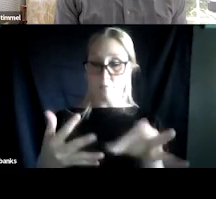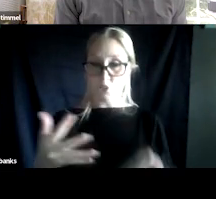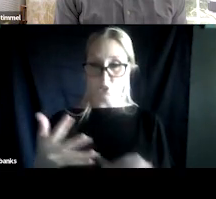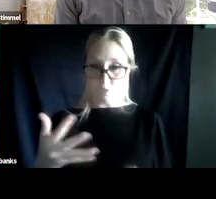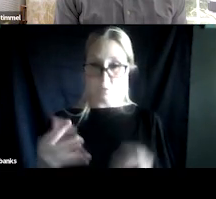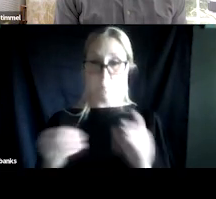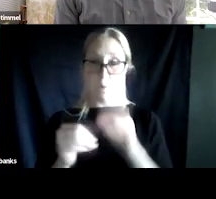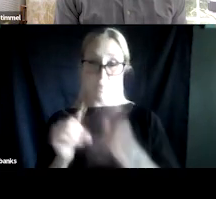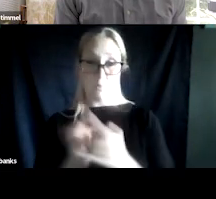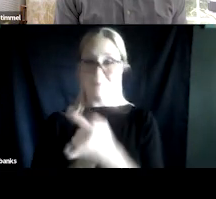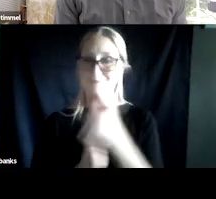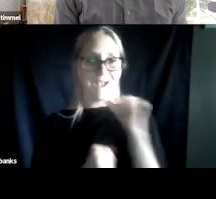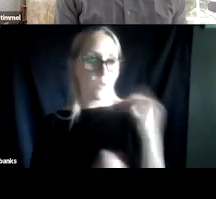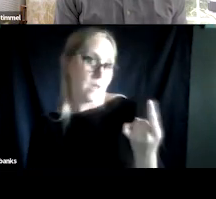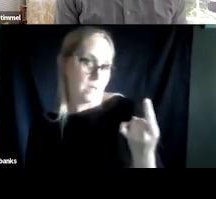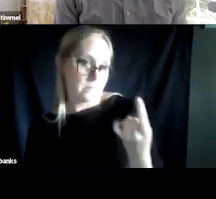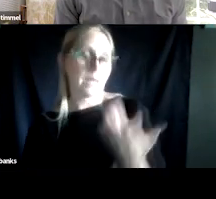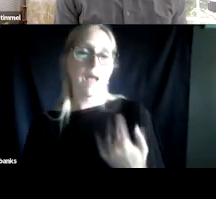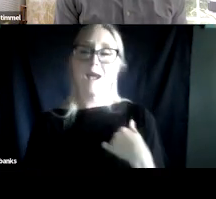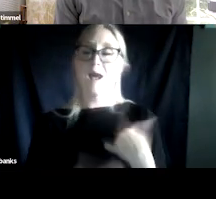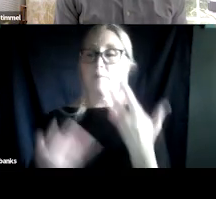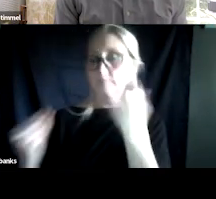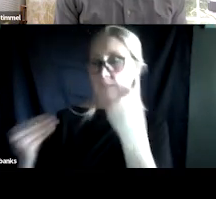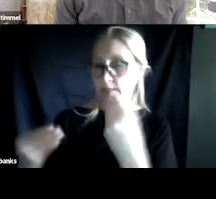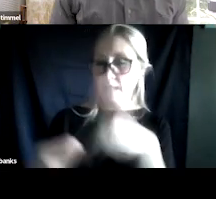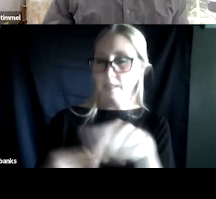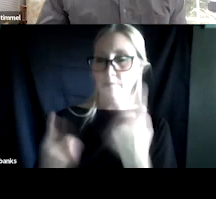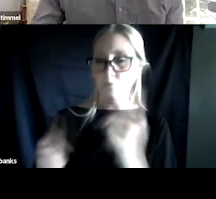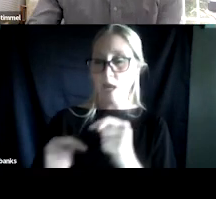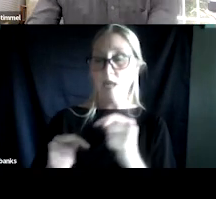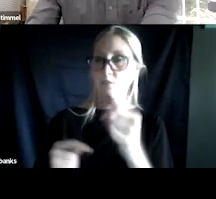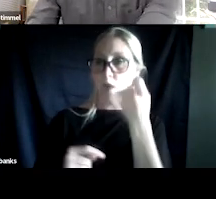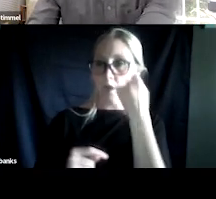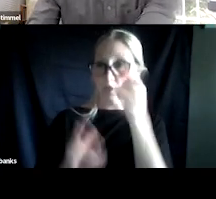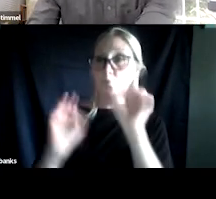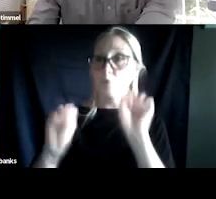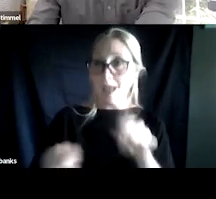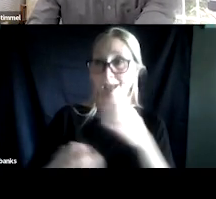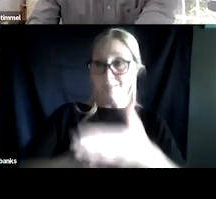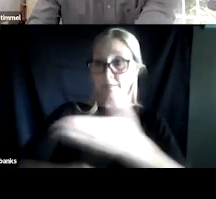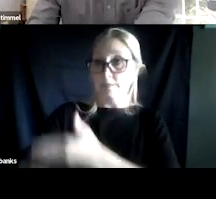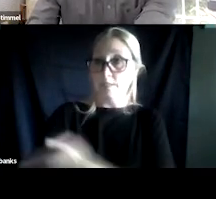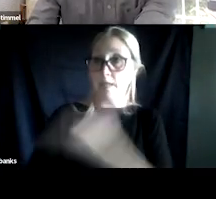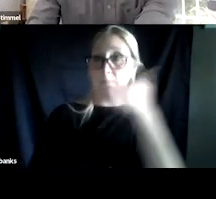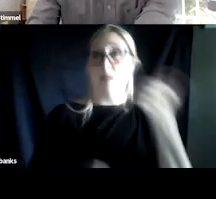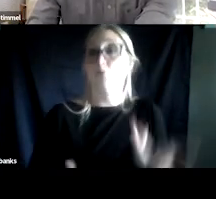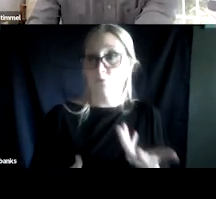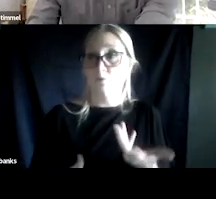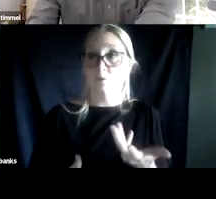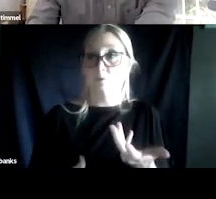I'm selling them on the idea of getting better. That you can get better from all of these different symptoms you're having,